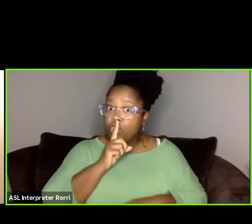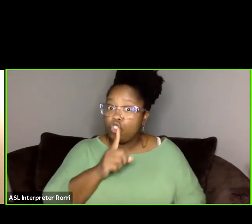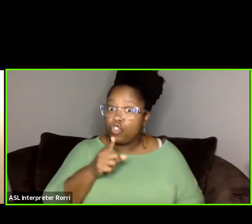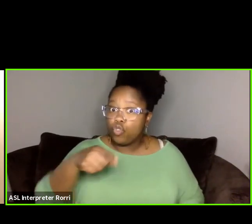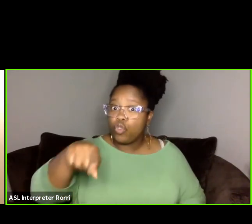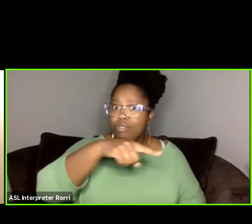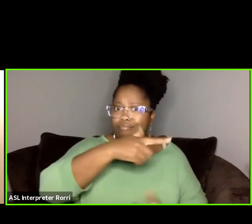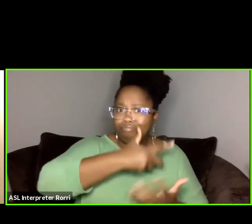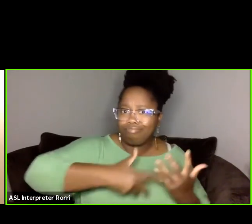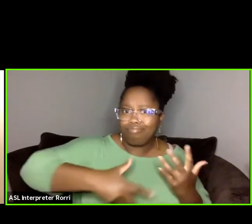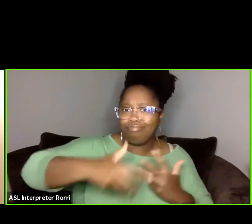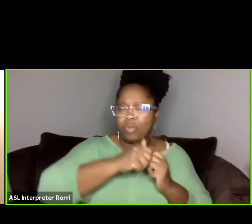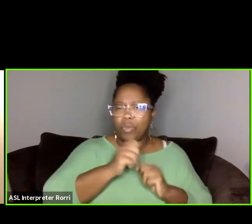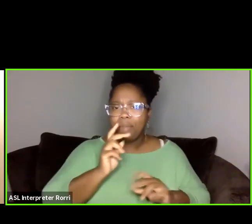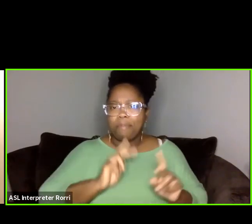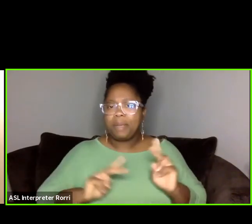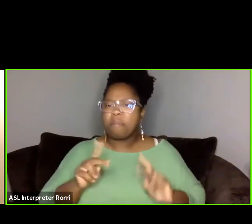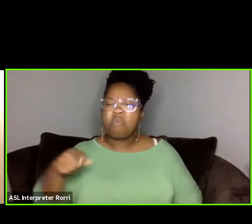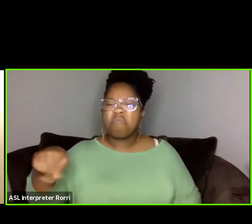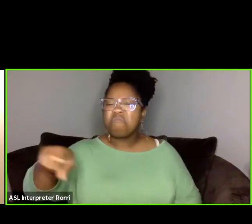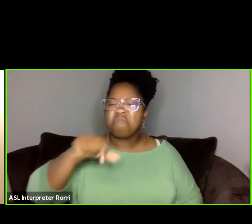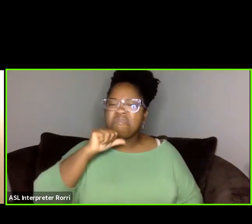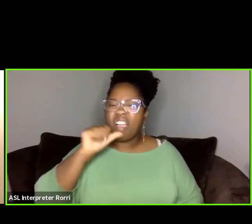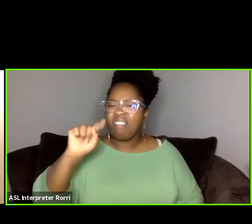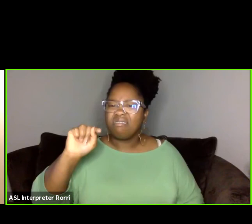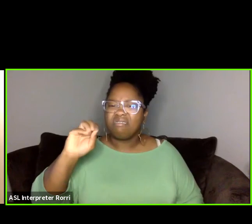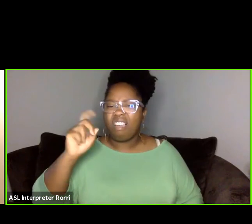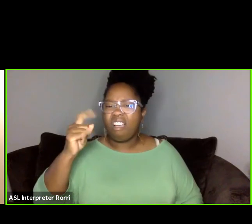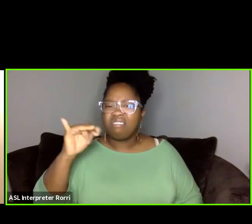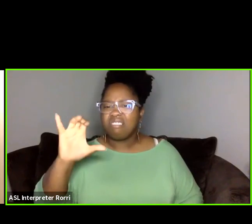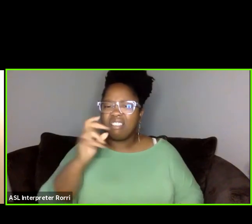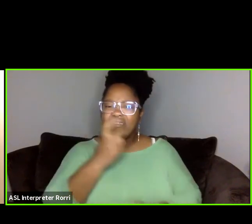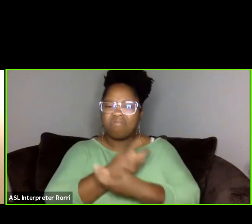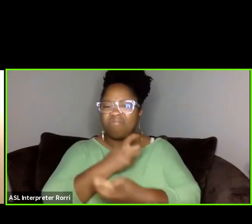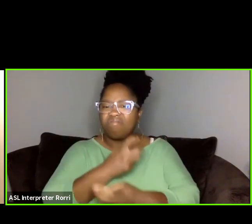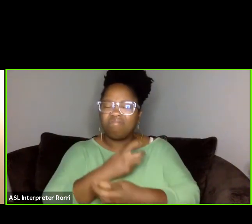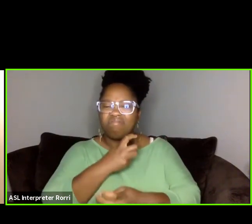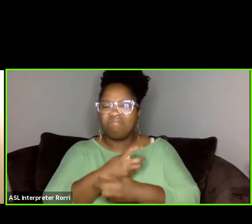who are not toxic, but are actually encouraging for you.